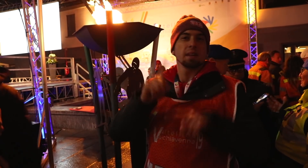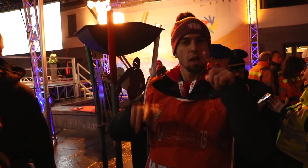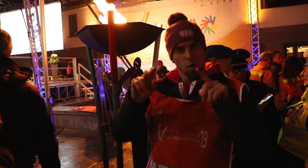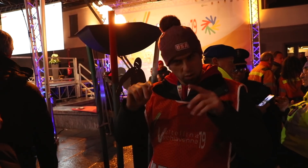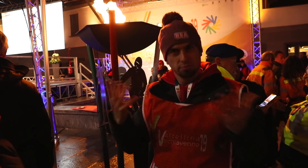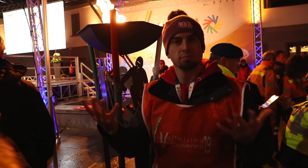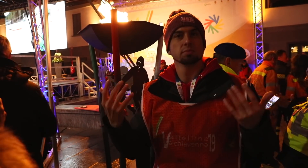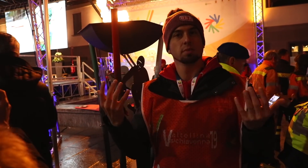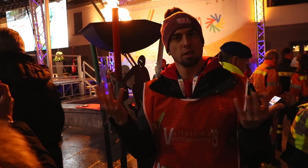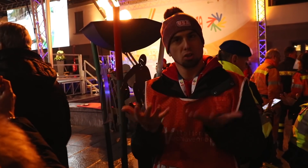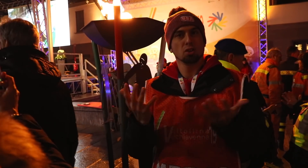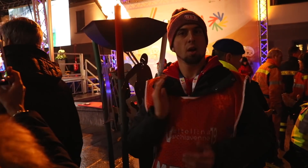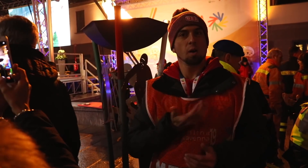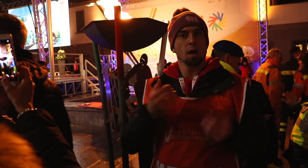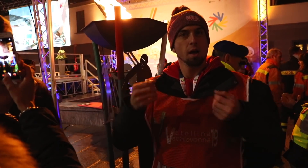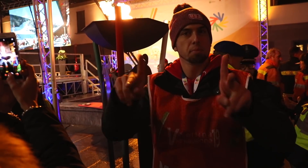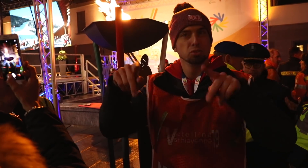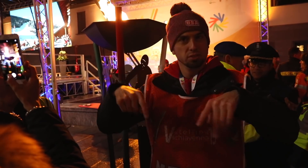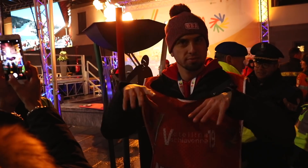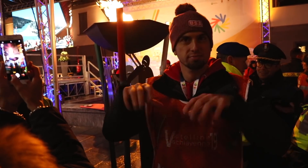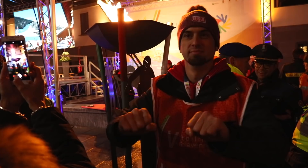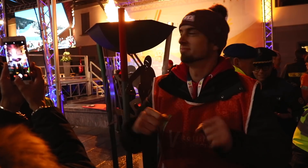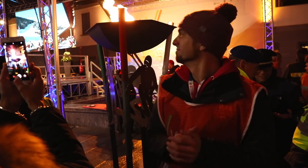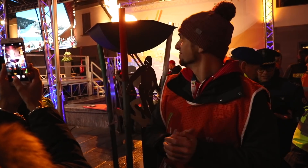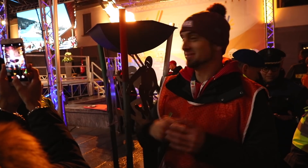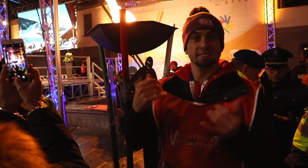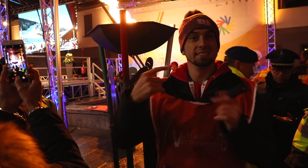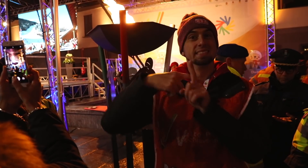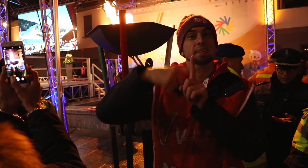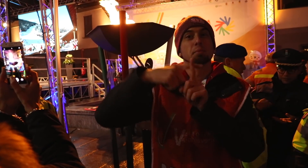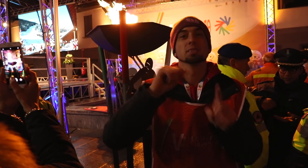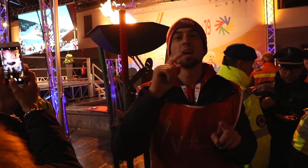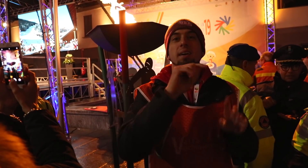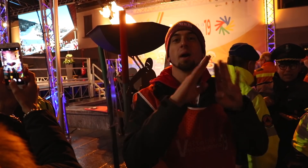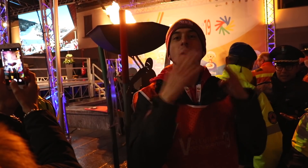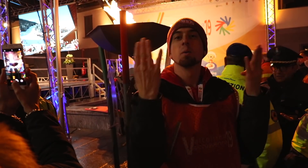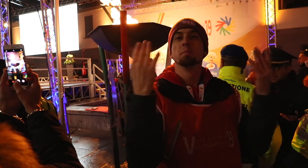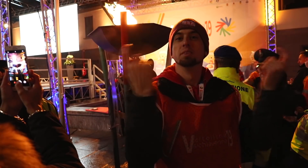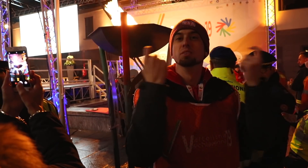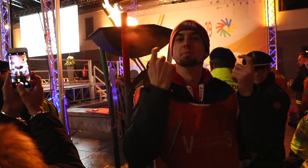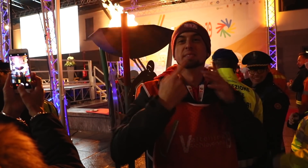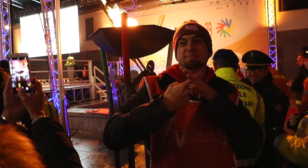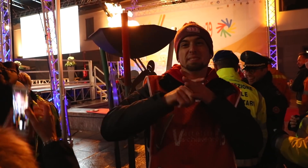This is to show that Deaf people are not hindered and that here is our opportunity to seize. The temperature at the beginning of the opening ceremony